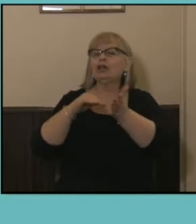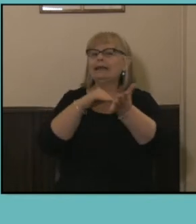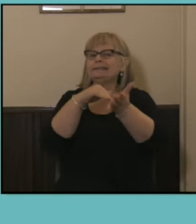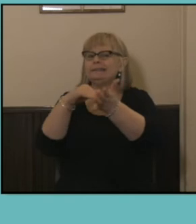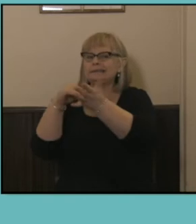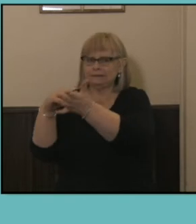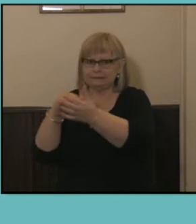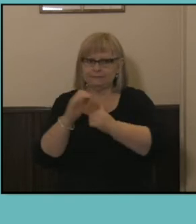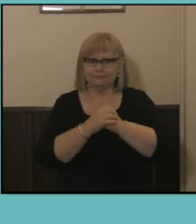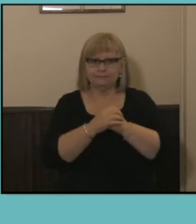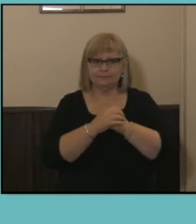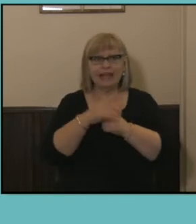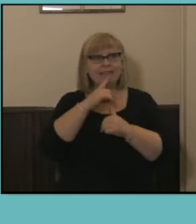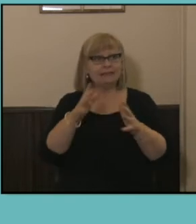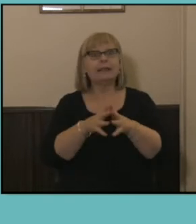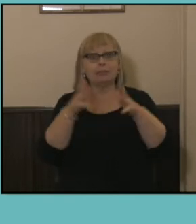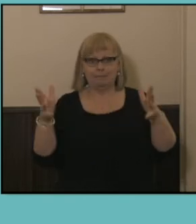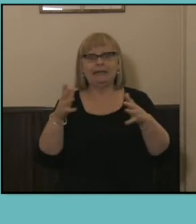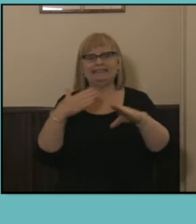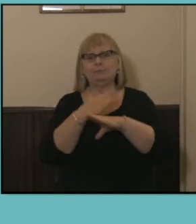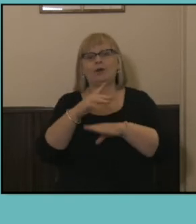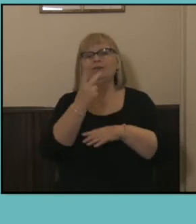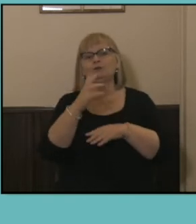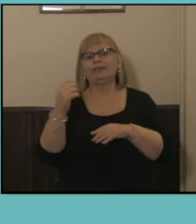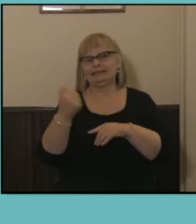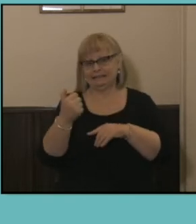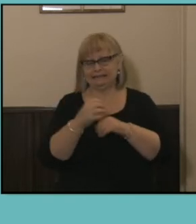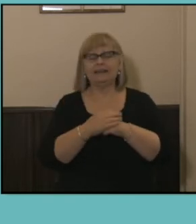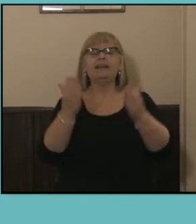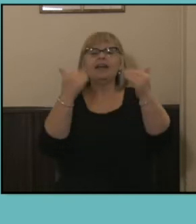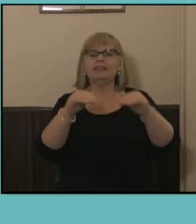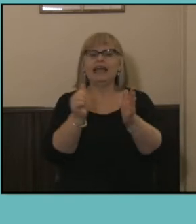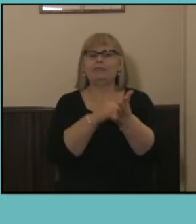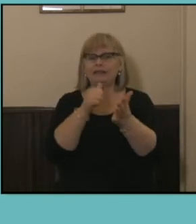is our biggest employer, ahead of Retail Trade, Education and Training and